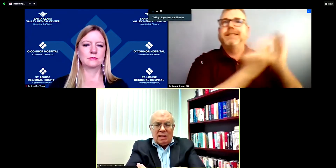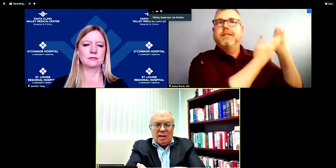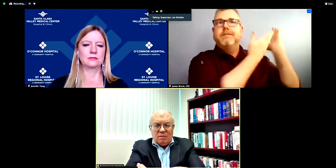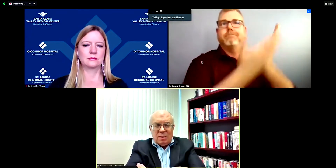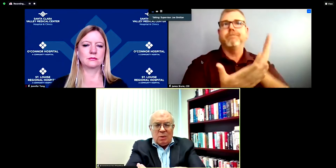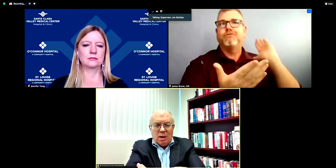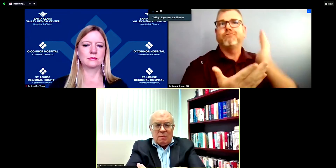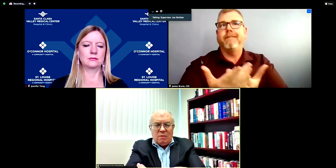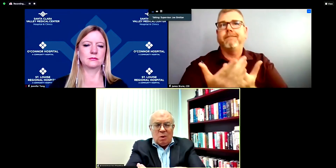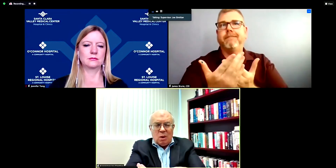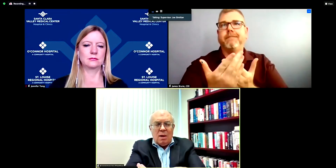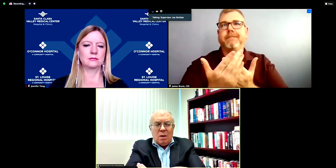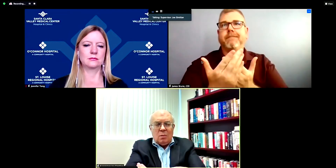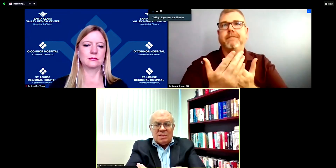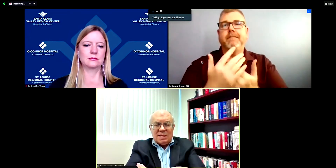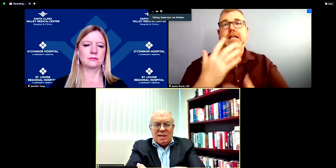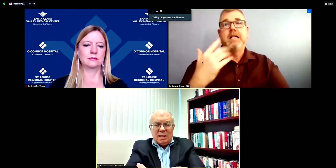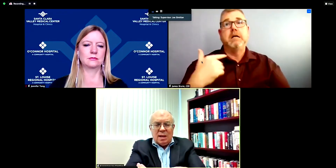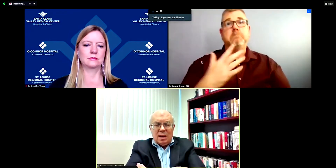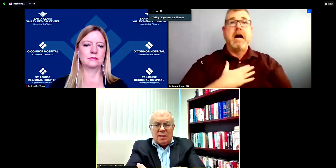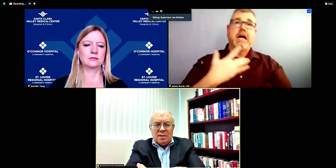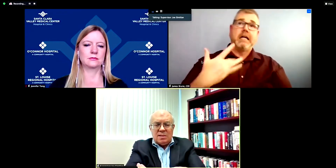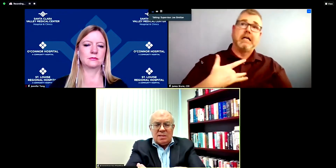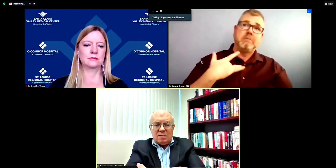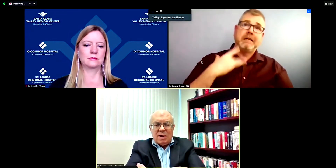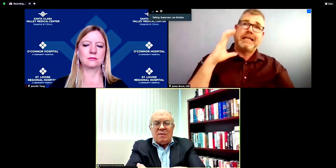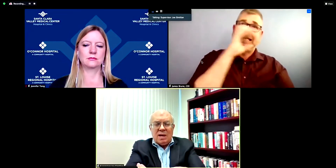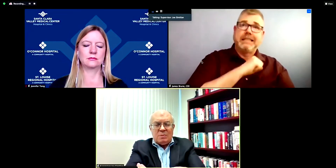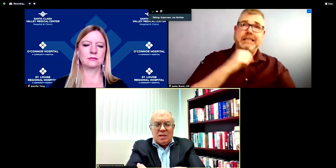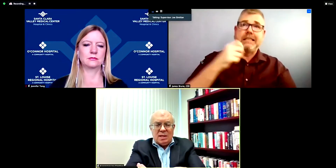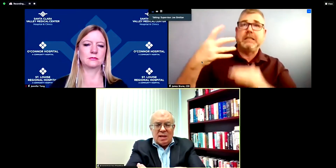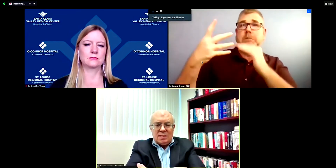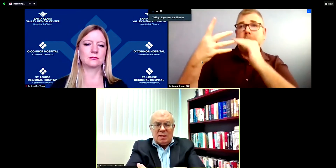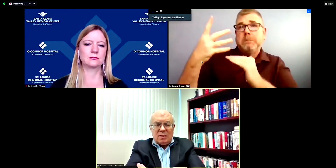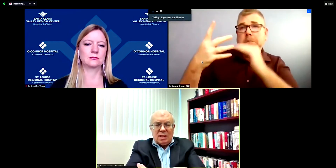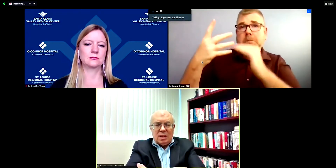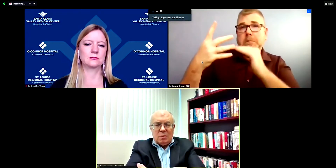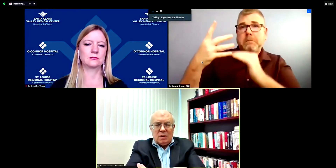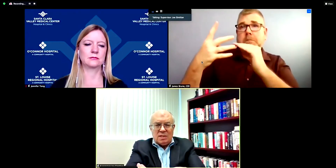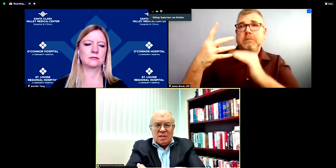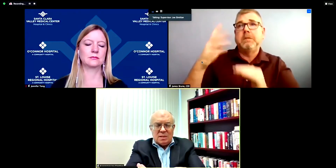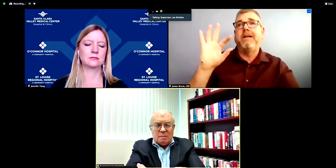and late February before we'll see uh 65 and ups in any significant number in the system.